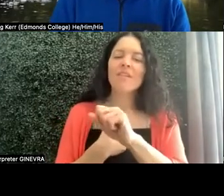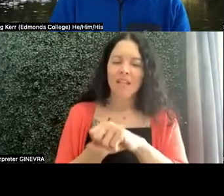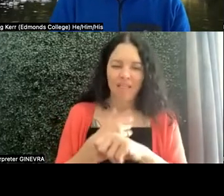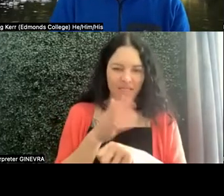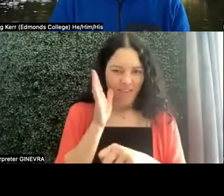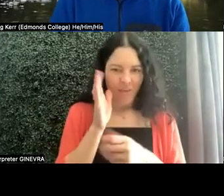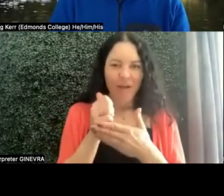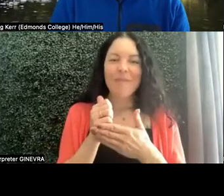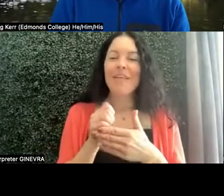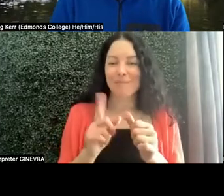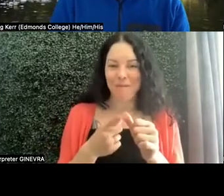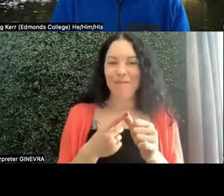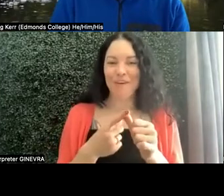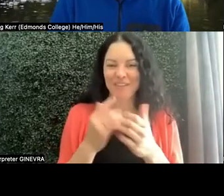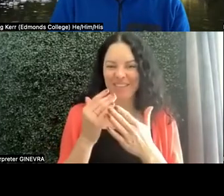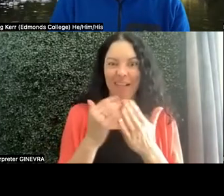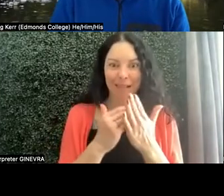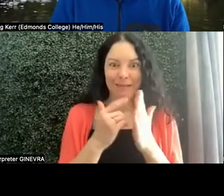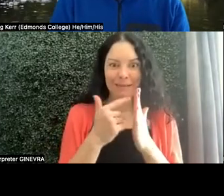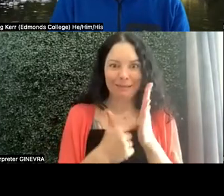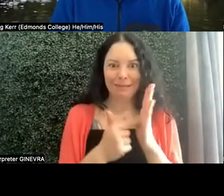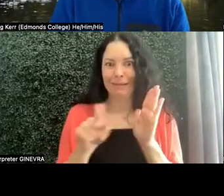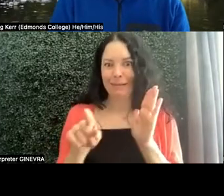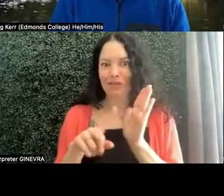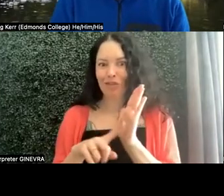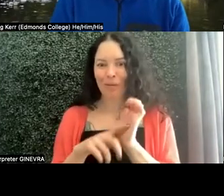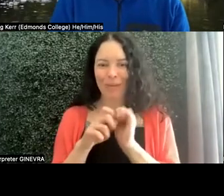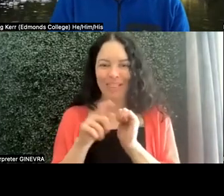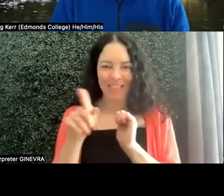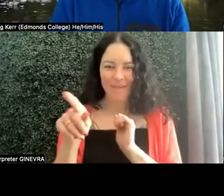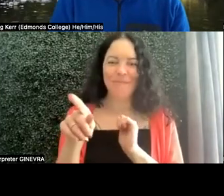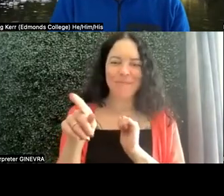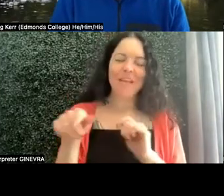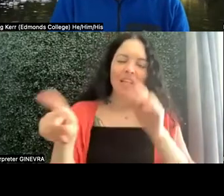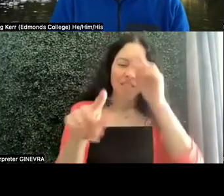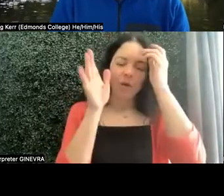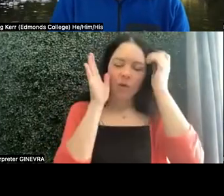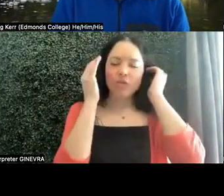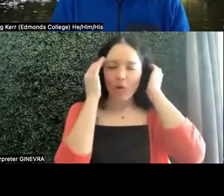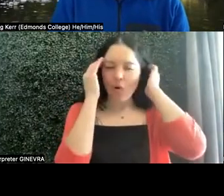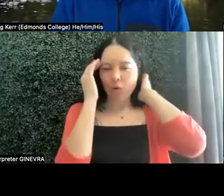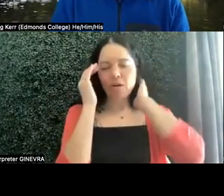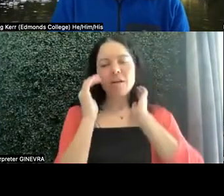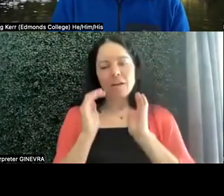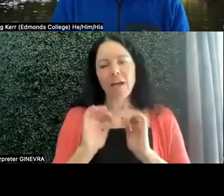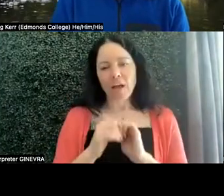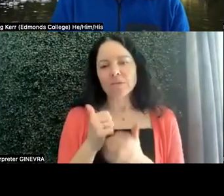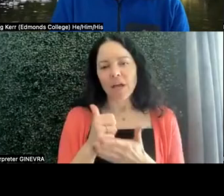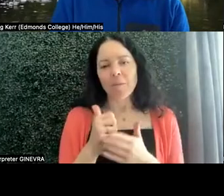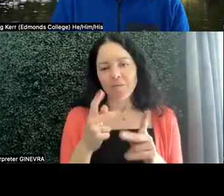That would have been the first thing on my list. Check in-- they'll know how to help figure out tactile graphics.